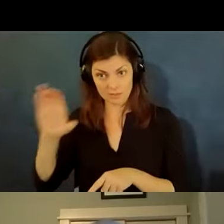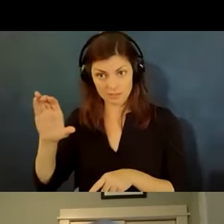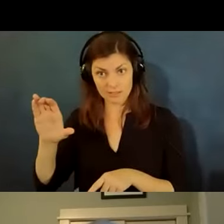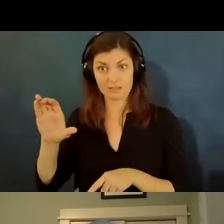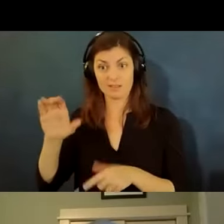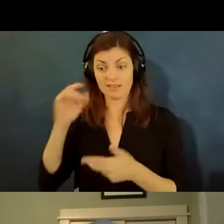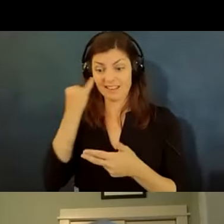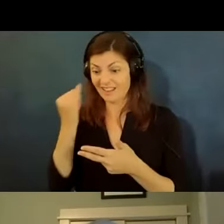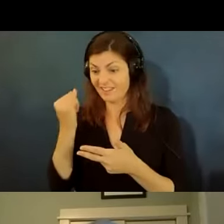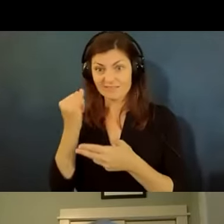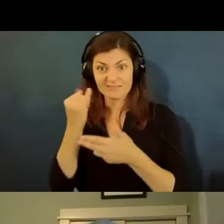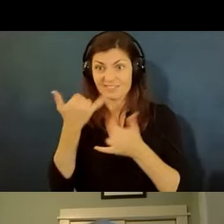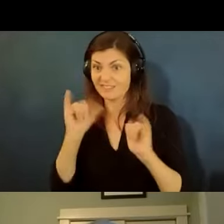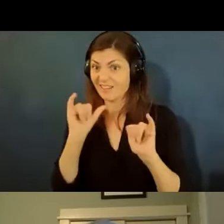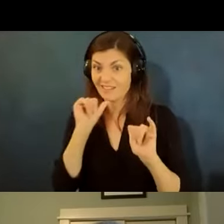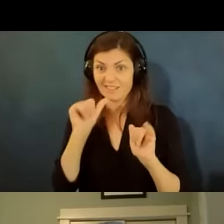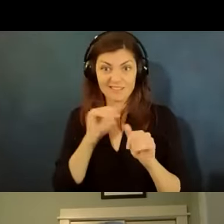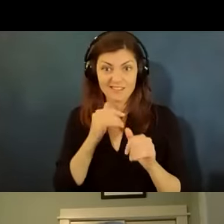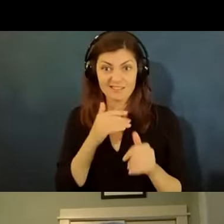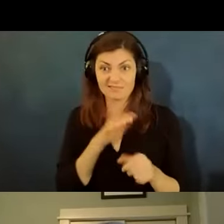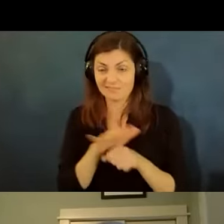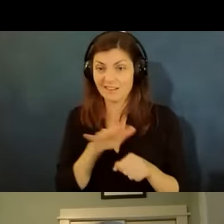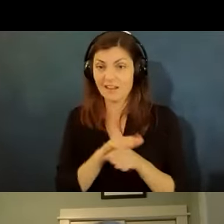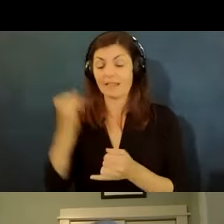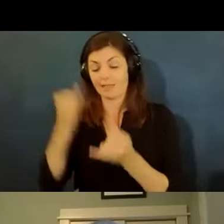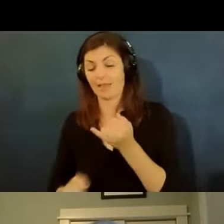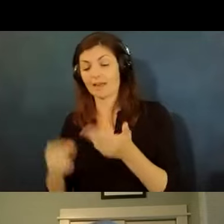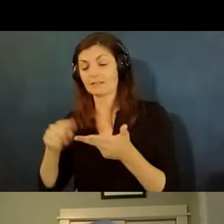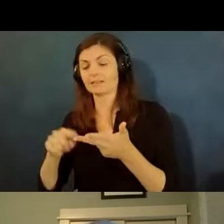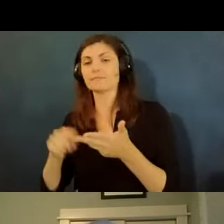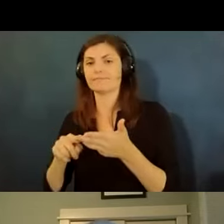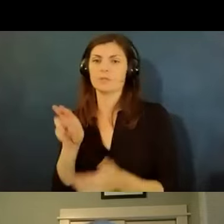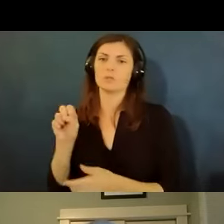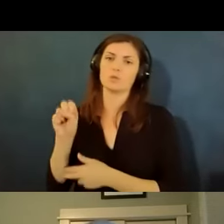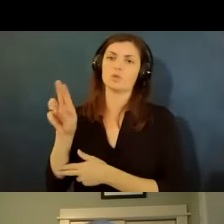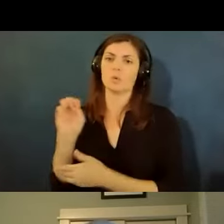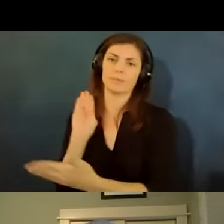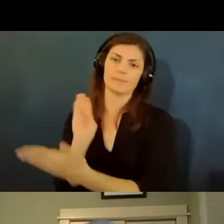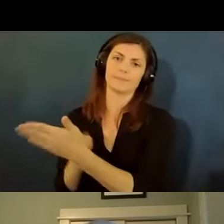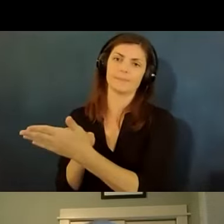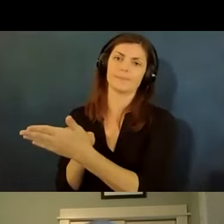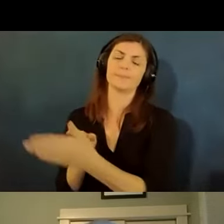fails and you still want to do something the next step the last step is a lawsuit um so those are